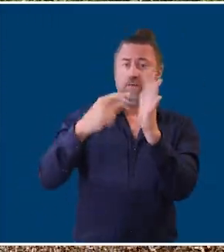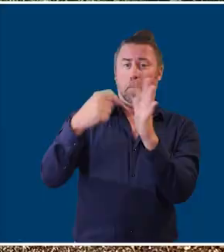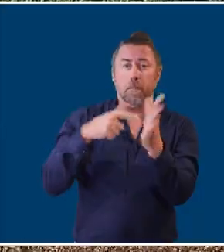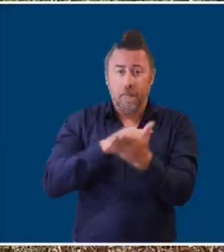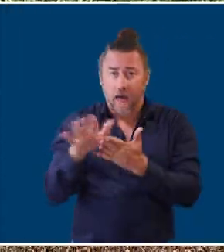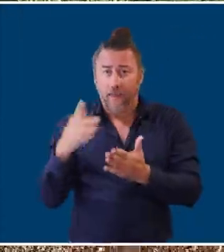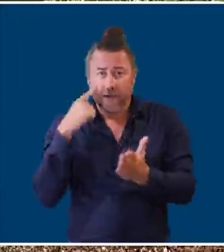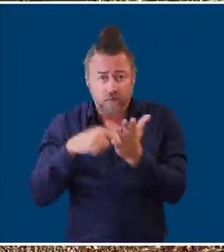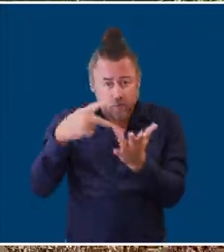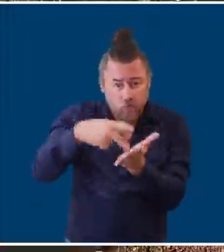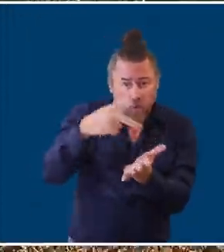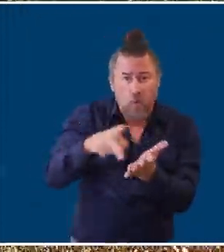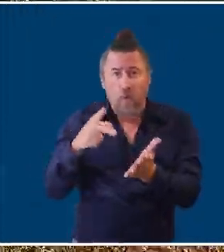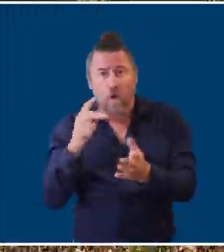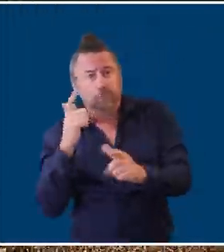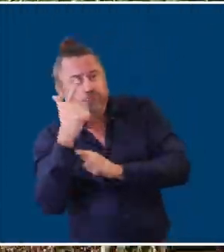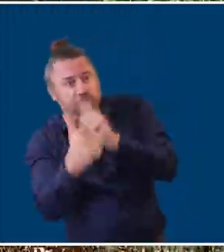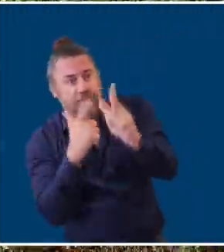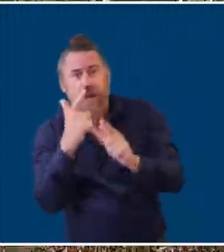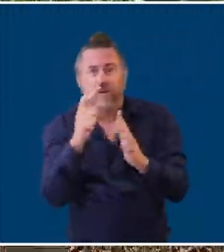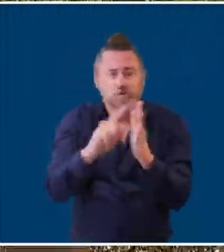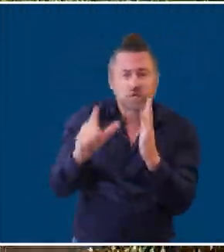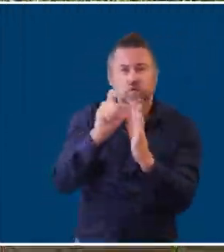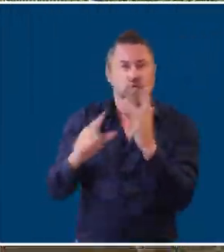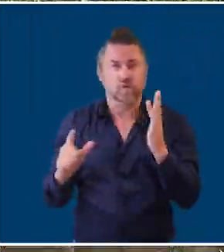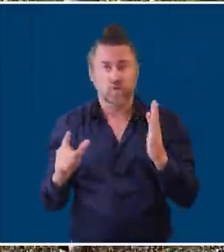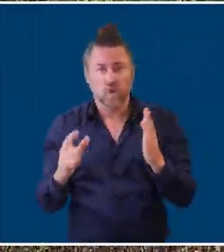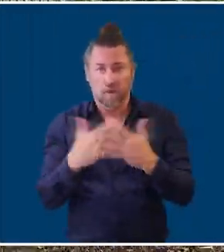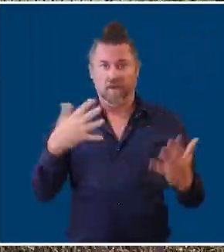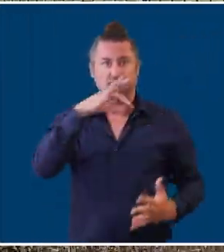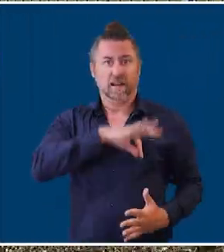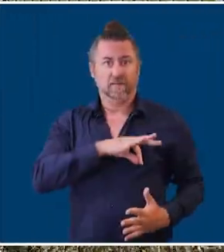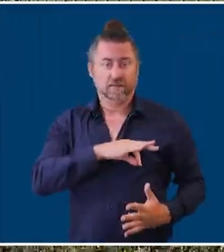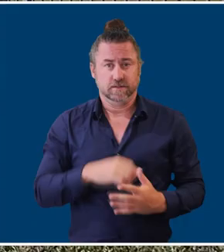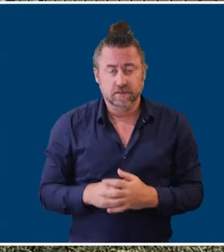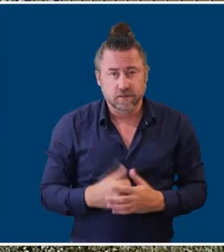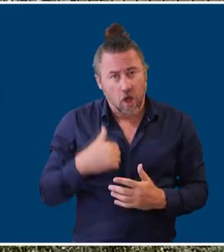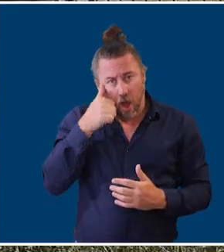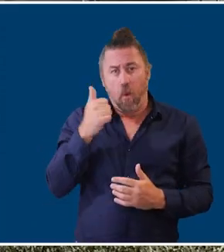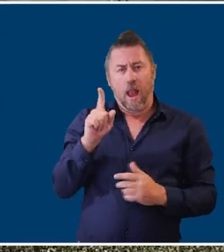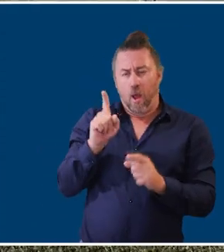as far as its walkability, it's movement. So they're the two perspectives that they've seen, they've learned now what stops